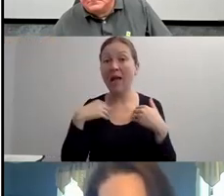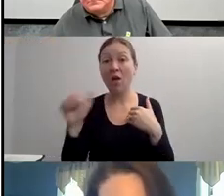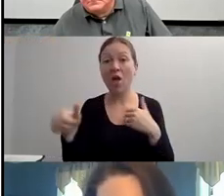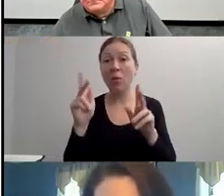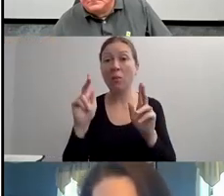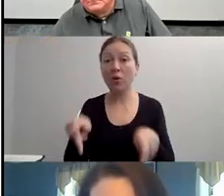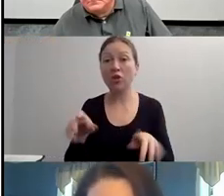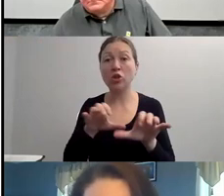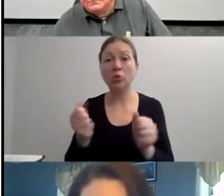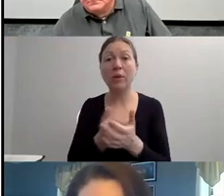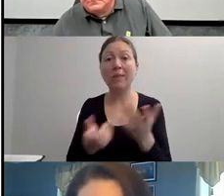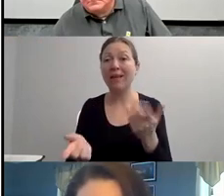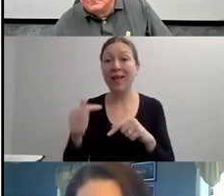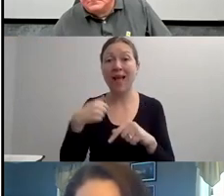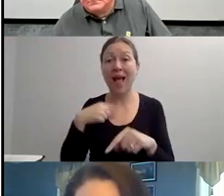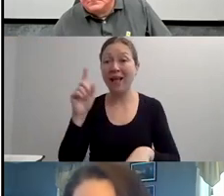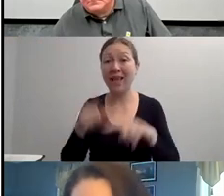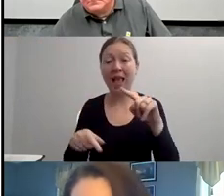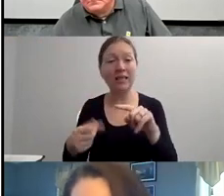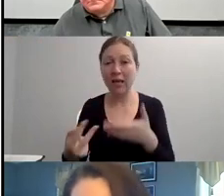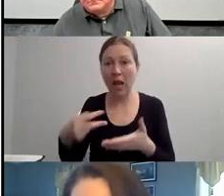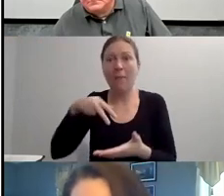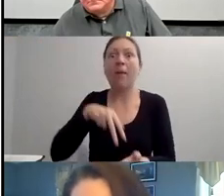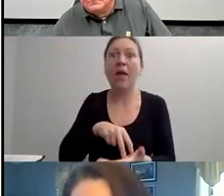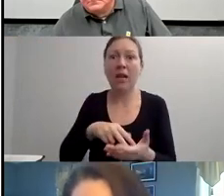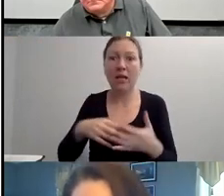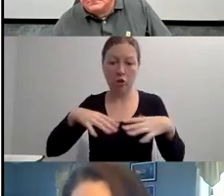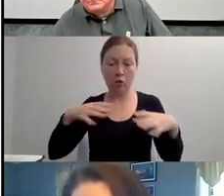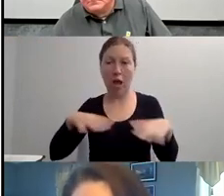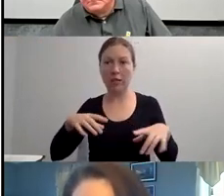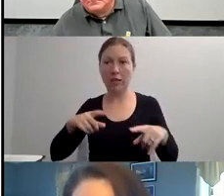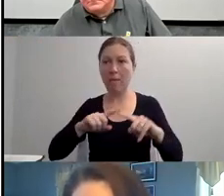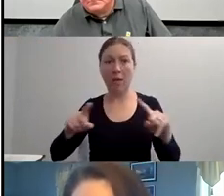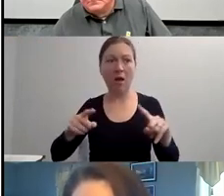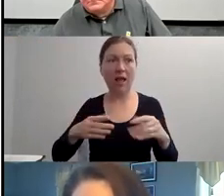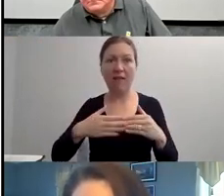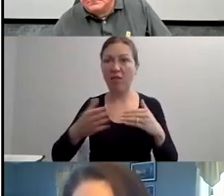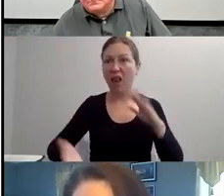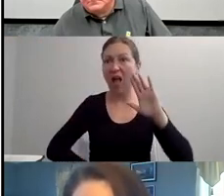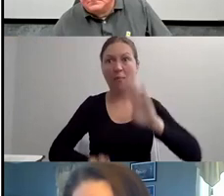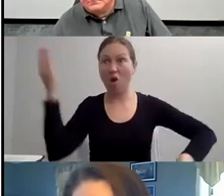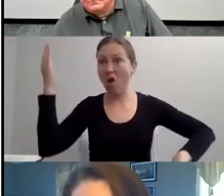">> THANKS, STEVE." SO WE WANTED TO LAY OUT THESE KEY CONCEPTS FOR YOU.